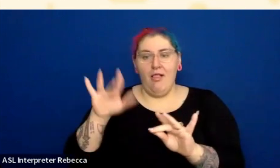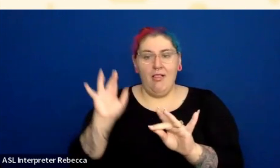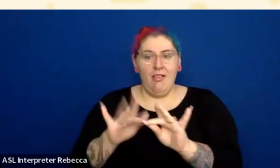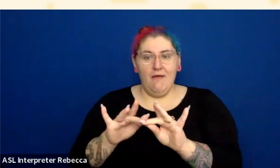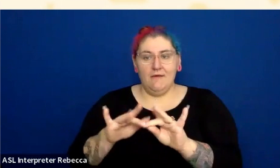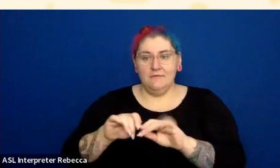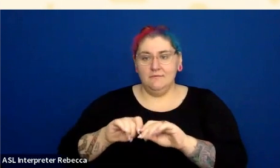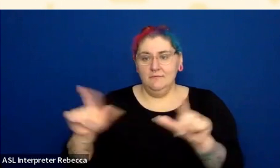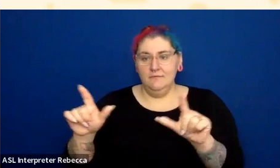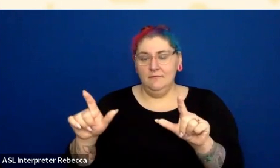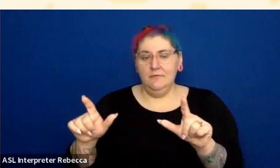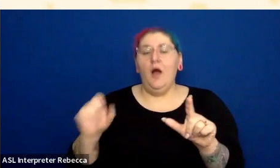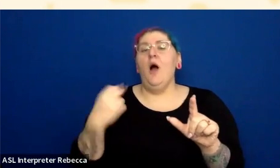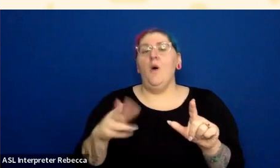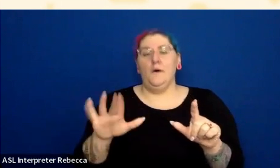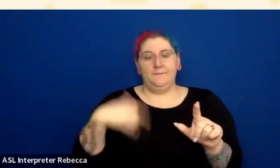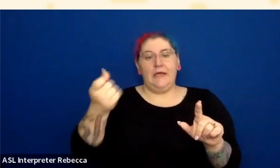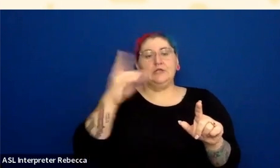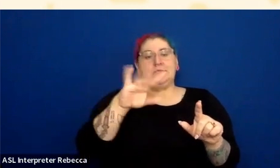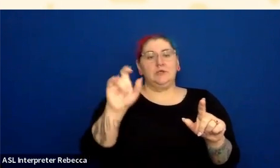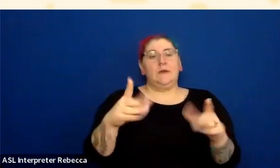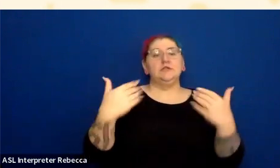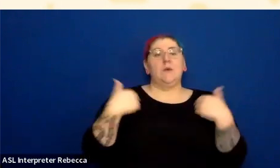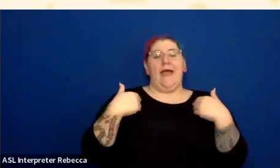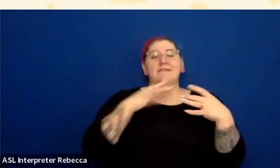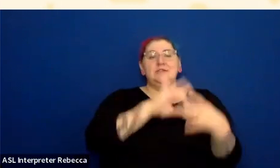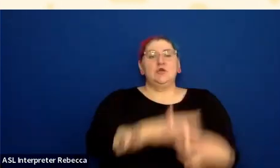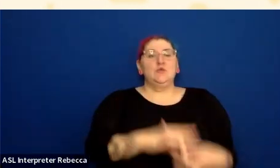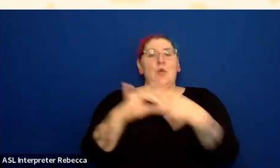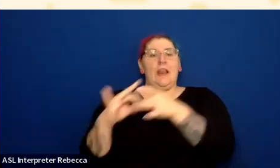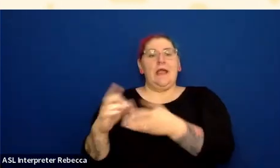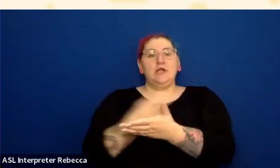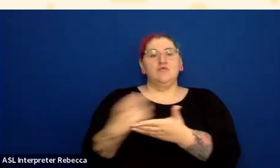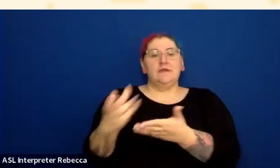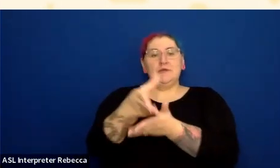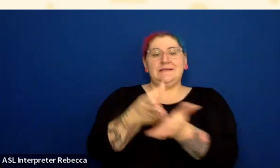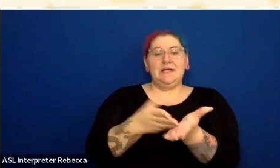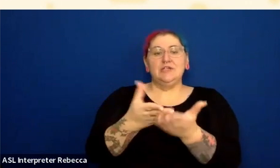So we've got this related resource section. So we've got a few things that are very clearly presented as links.